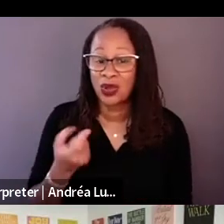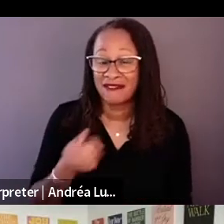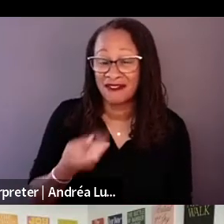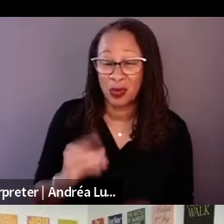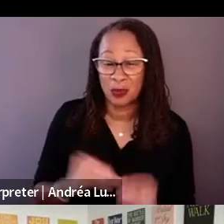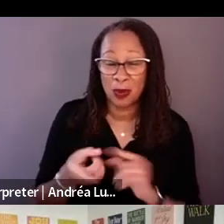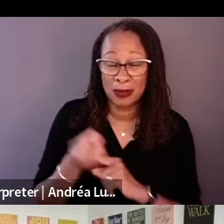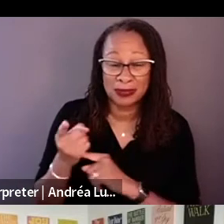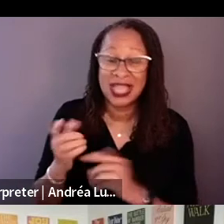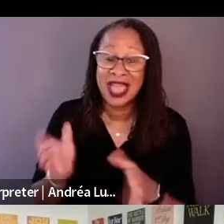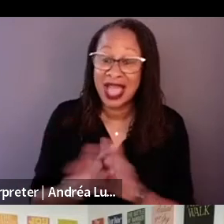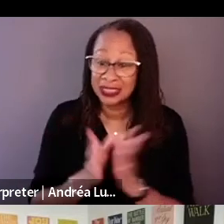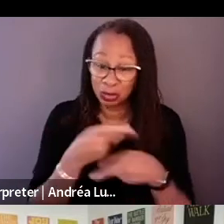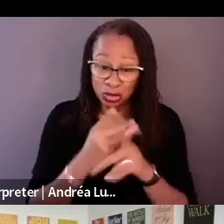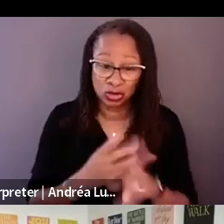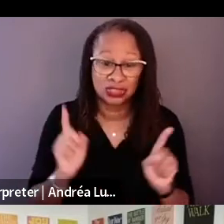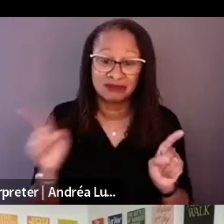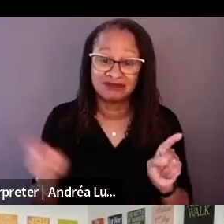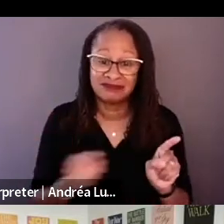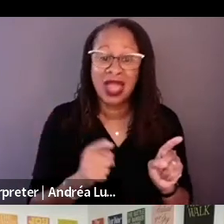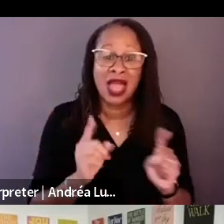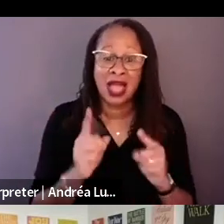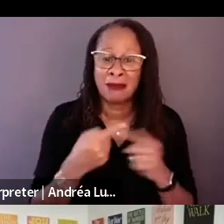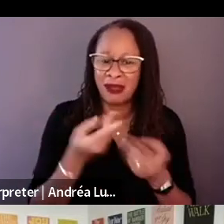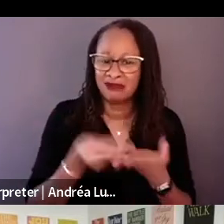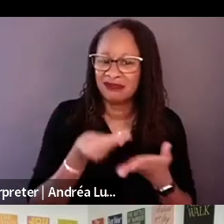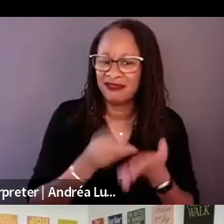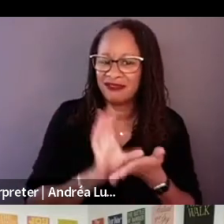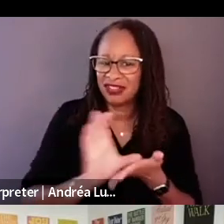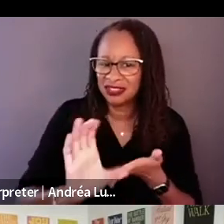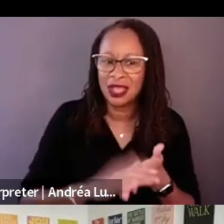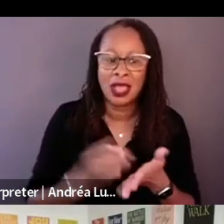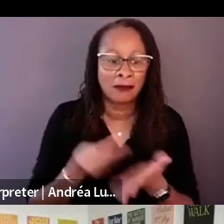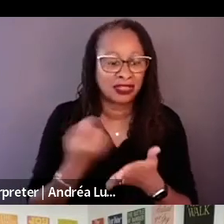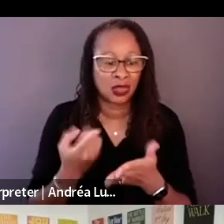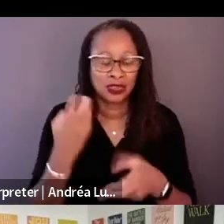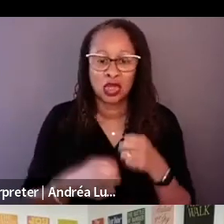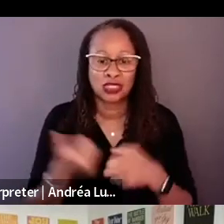I wanted to ask about money. That's the hardest thing to get when it comes to docs.